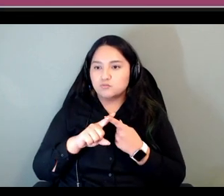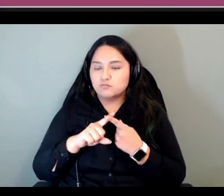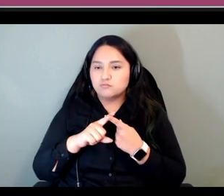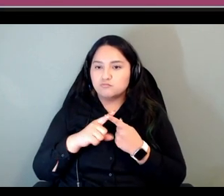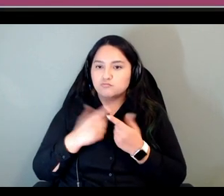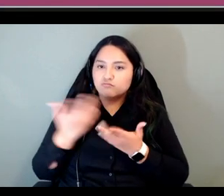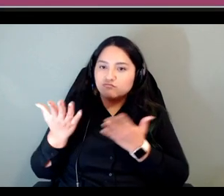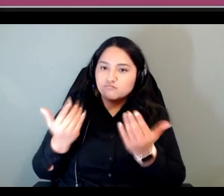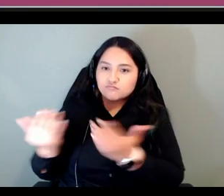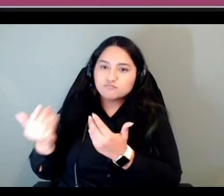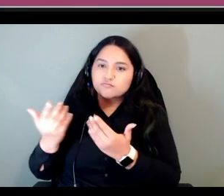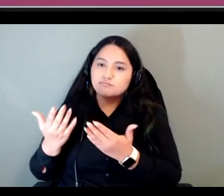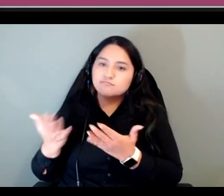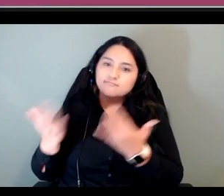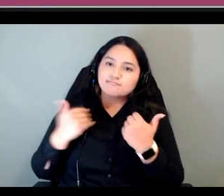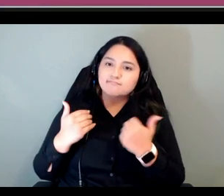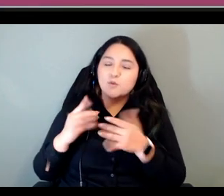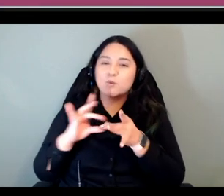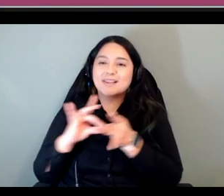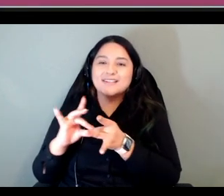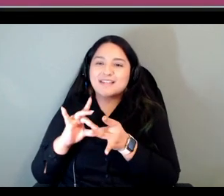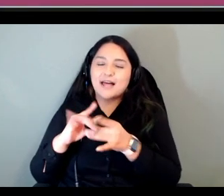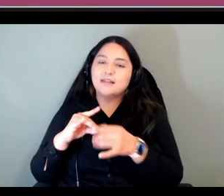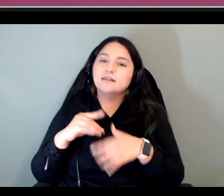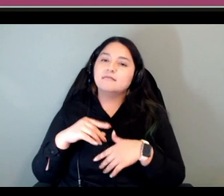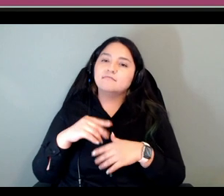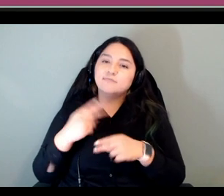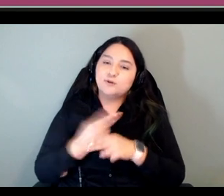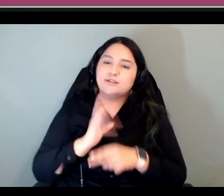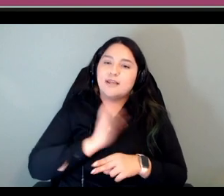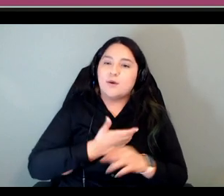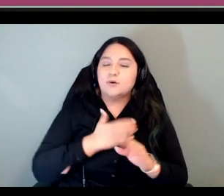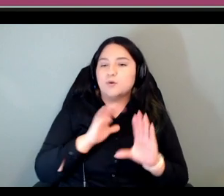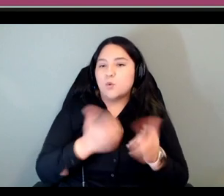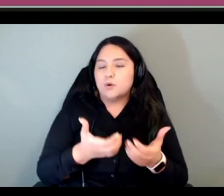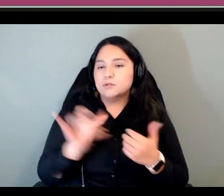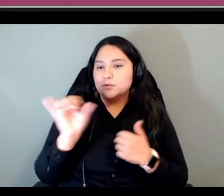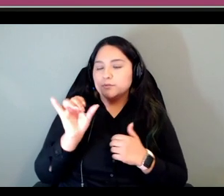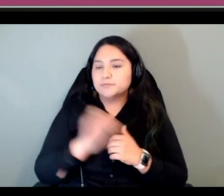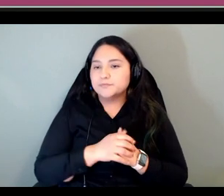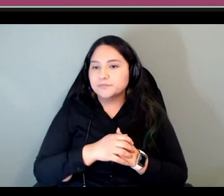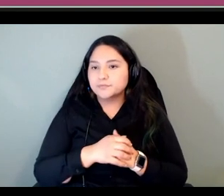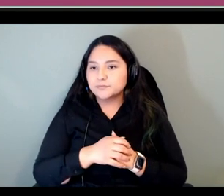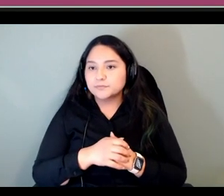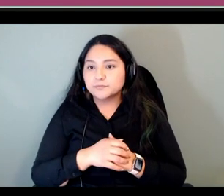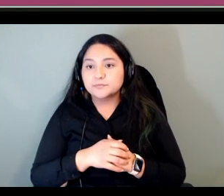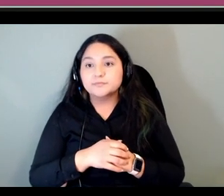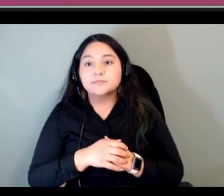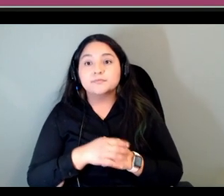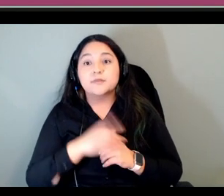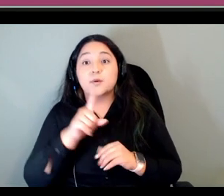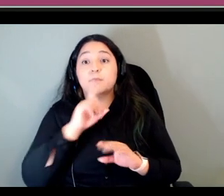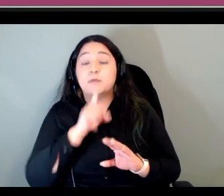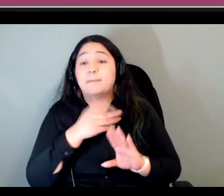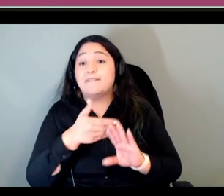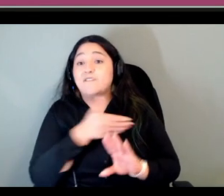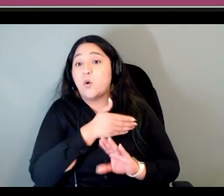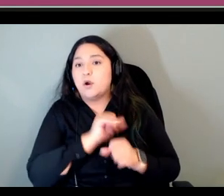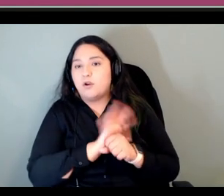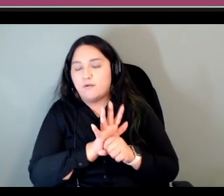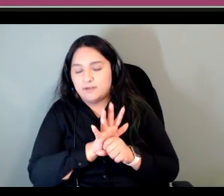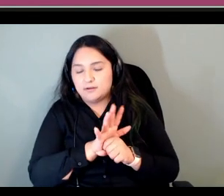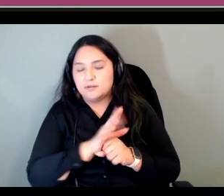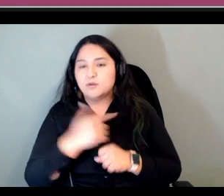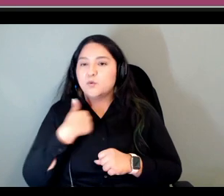into the use of the course and well before the pandemic yes we had actually planned to